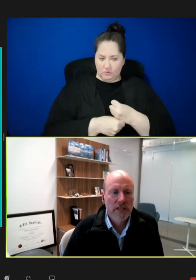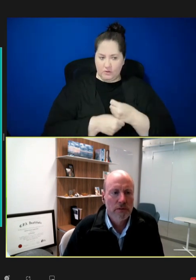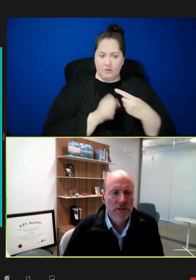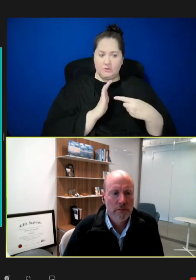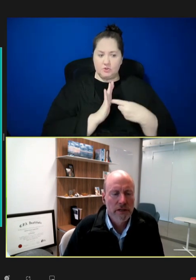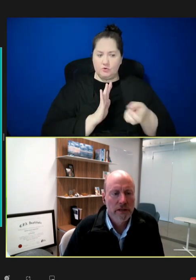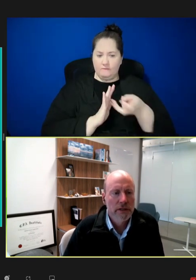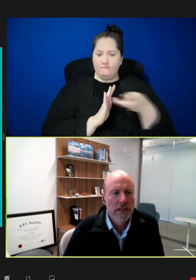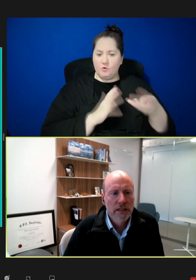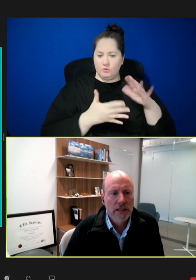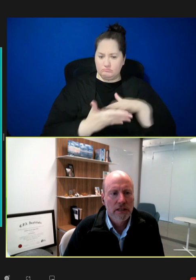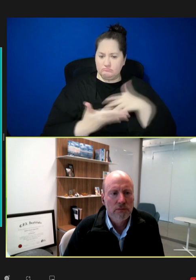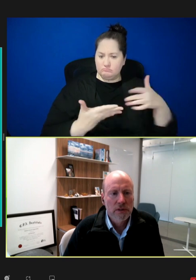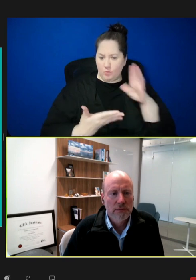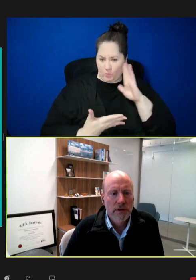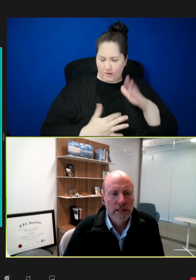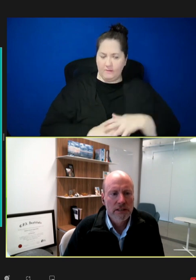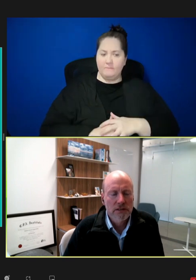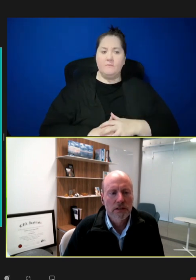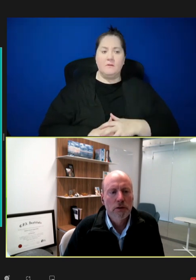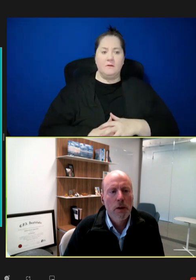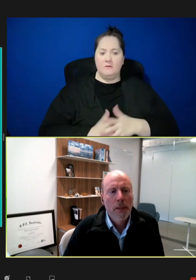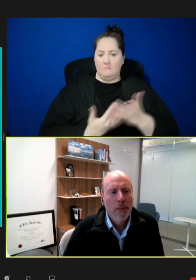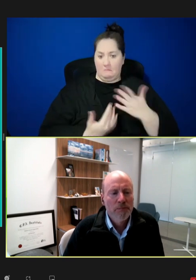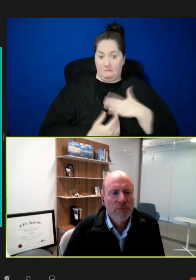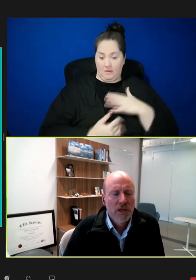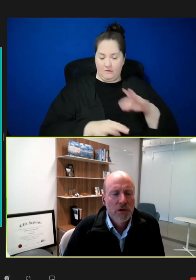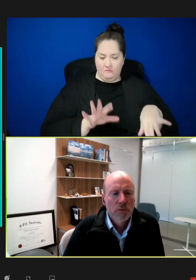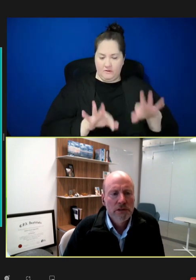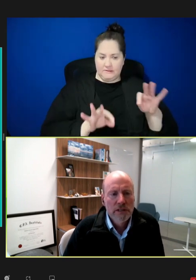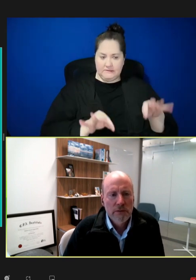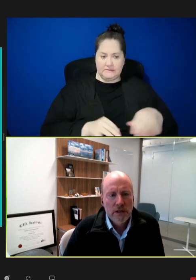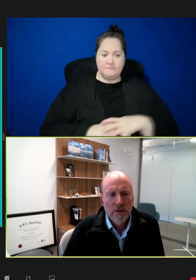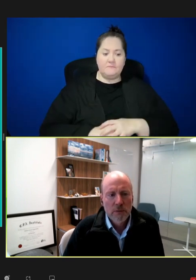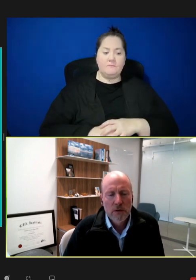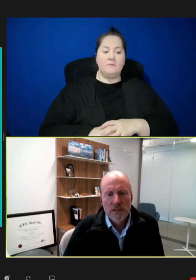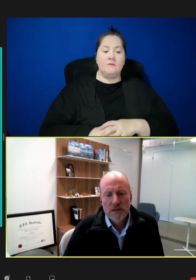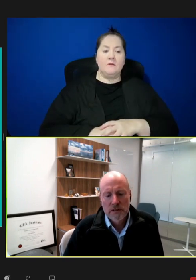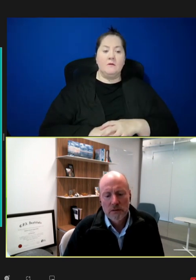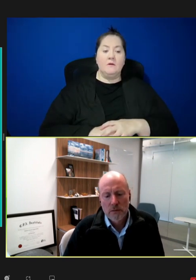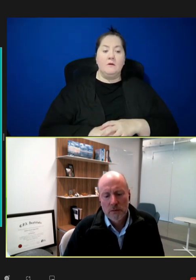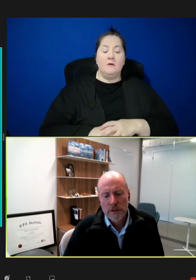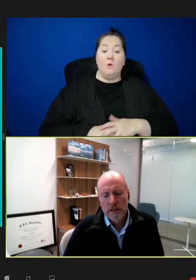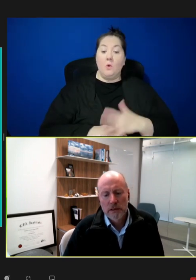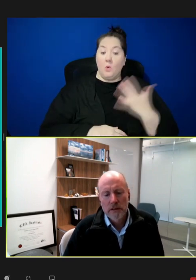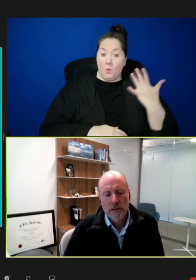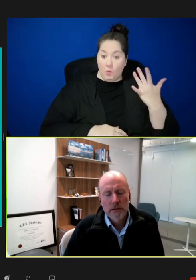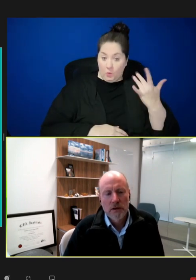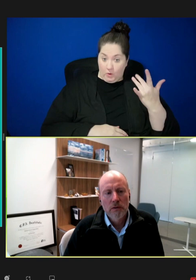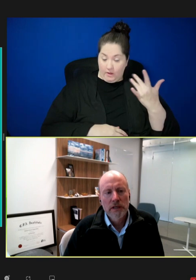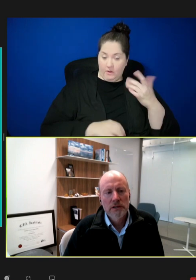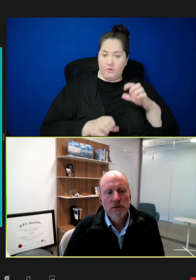tables in a minute of what the findings are. We do that with our reports so that when we go into